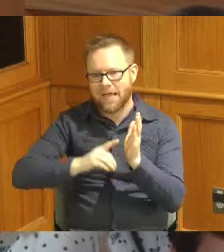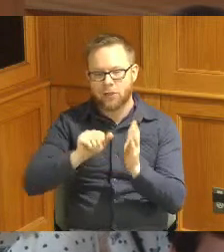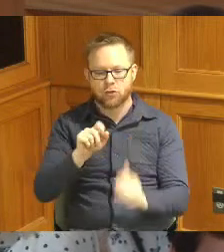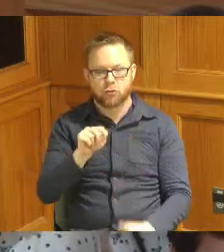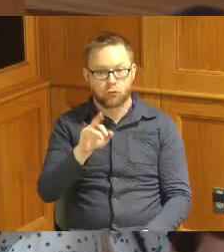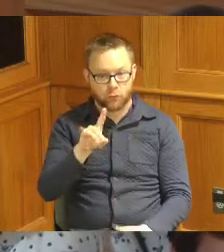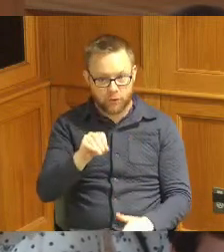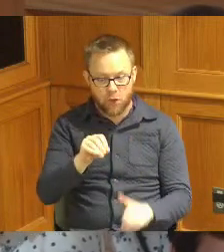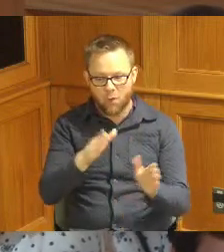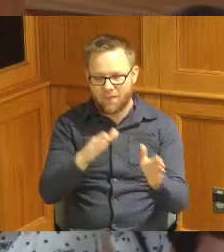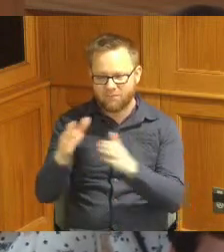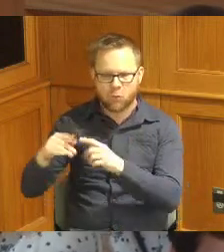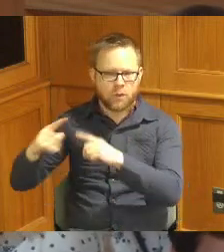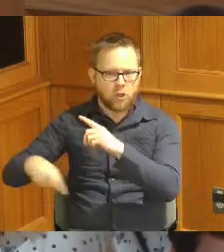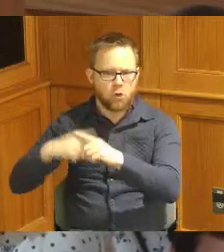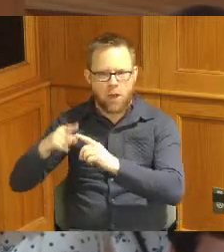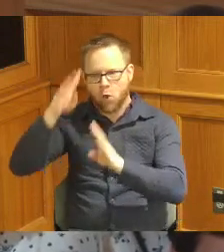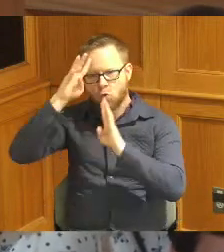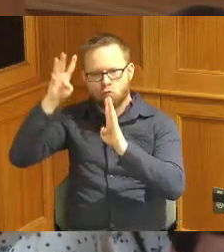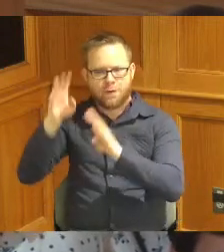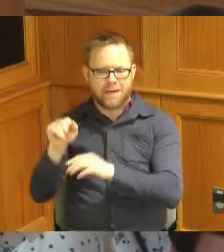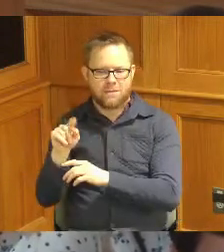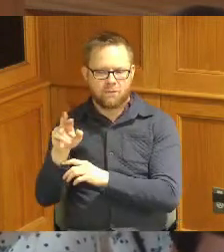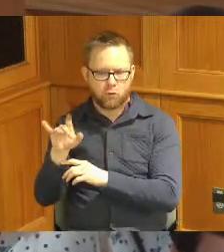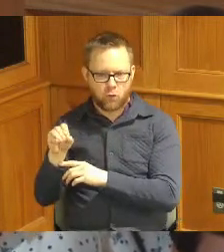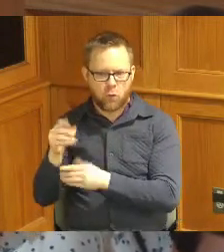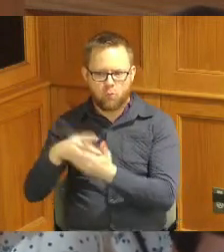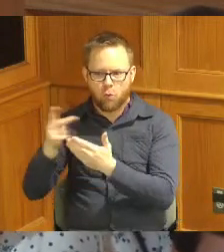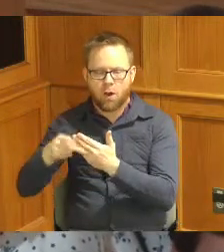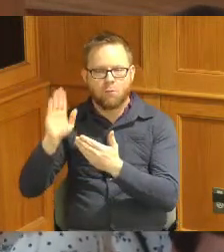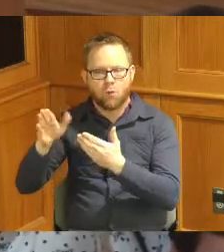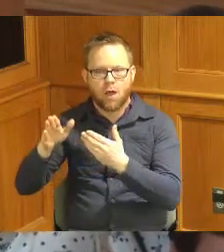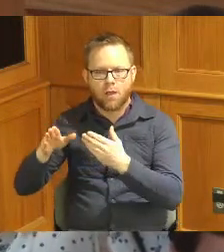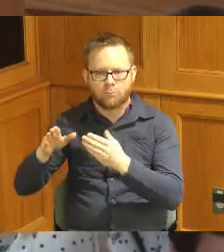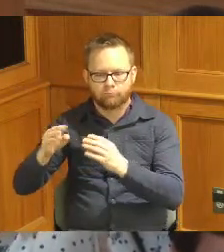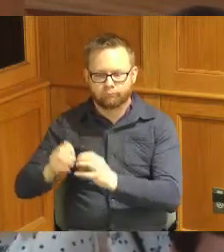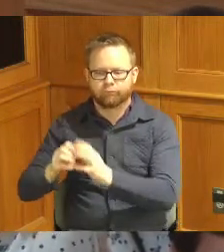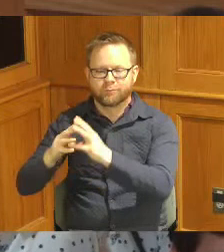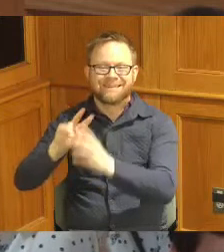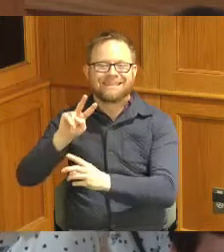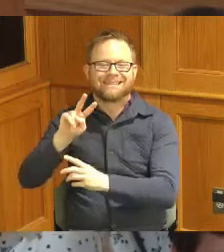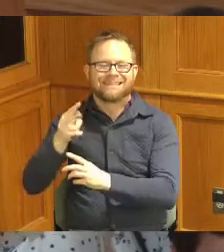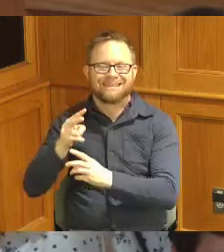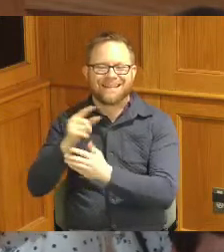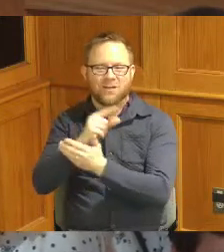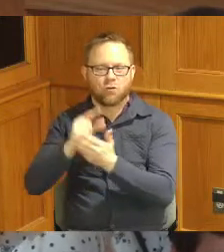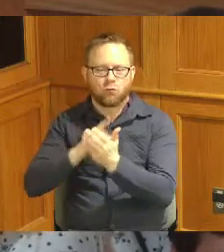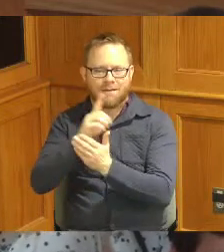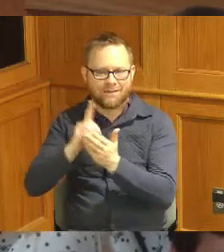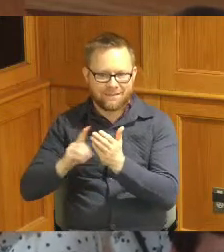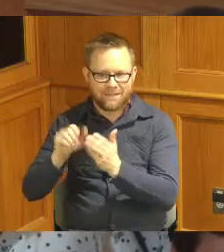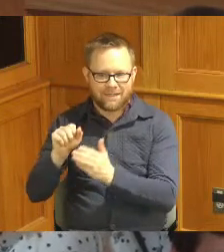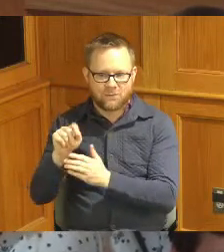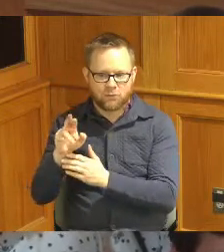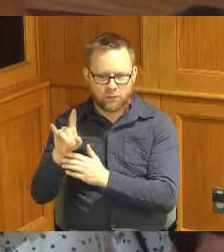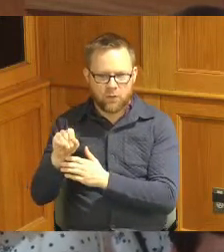is their year-round creative Studios program where they will add a second graphic design studio so this is one where we might actually see some of those murals and different things